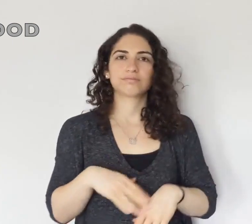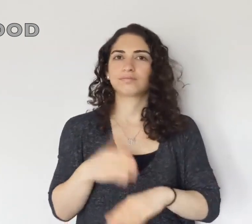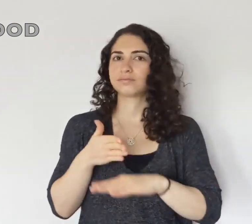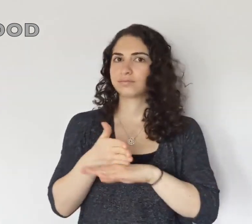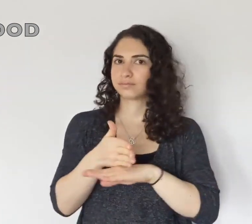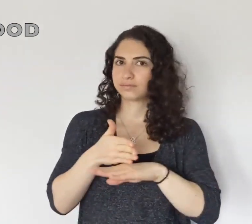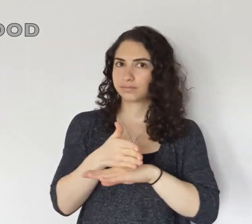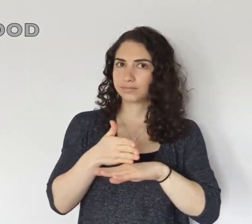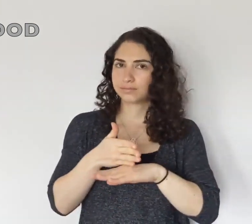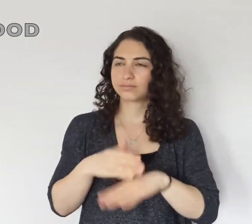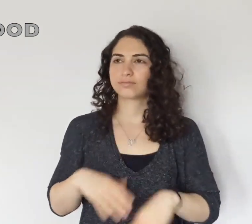WOOD